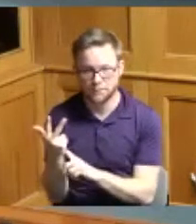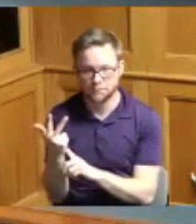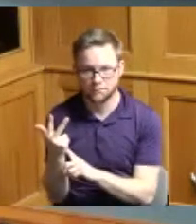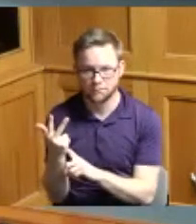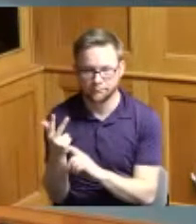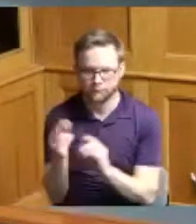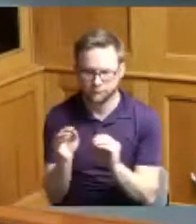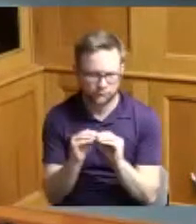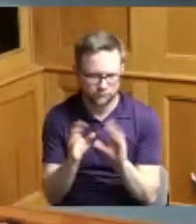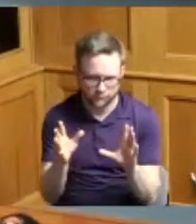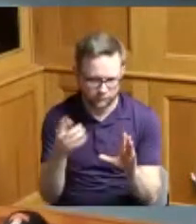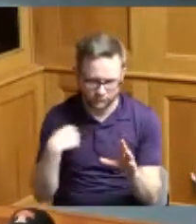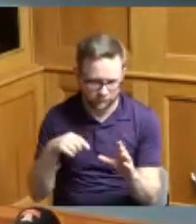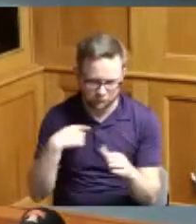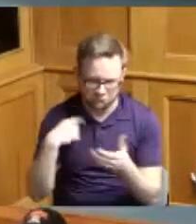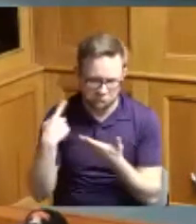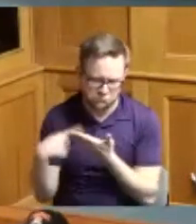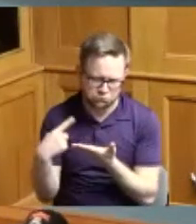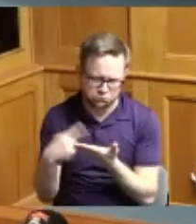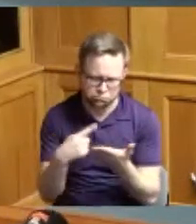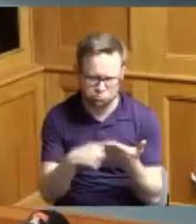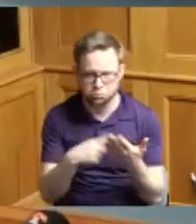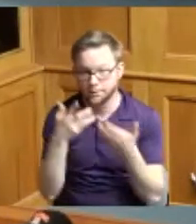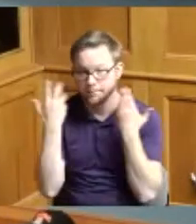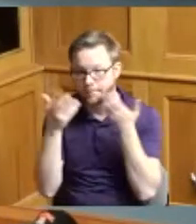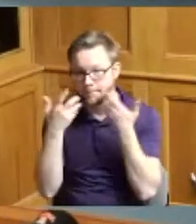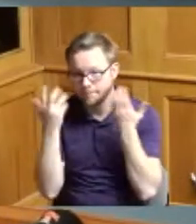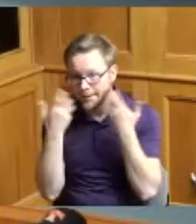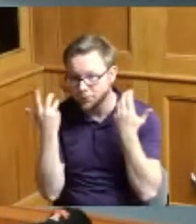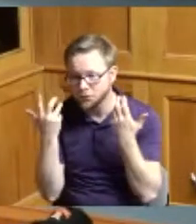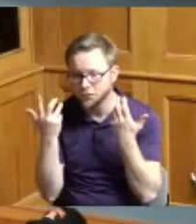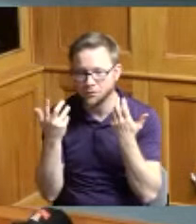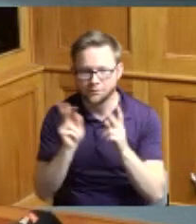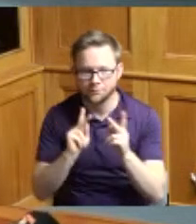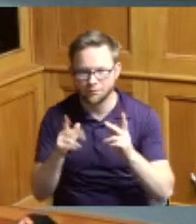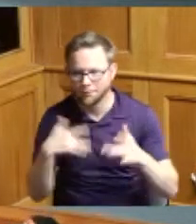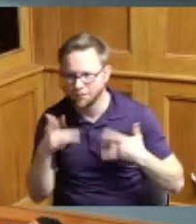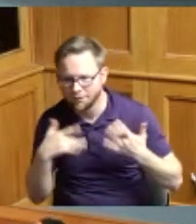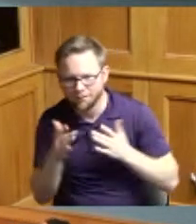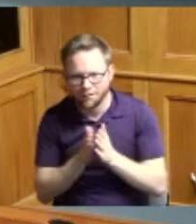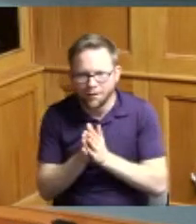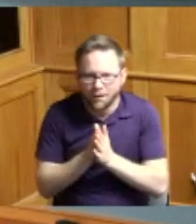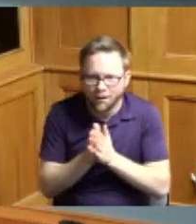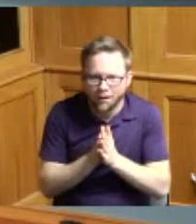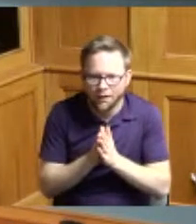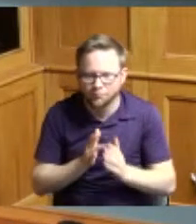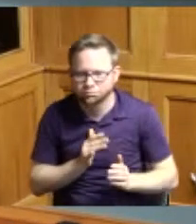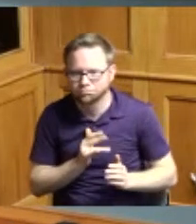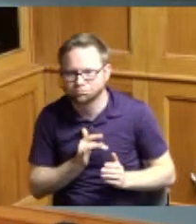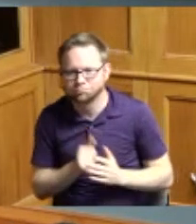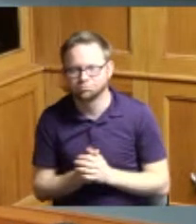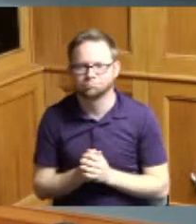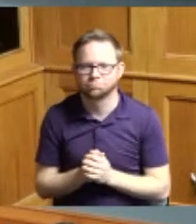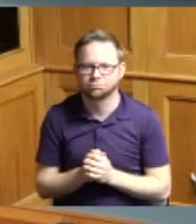we've talked about the Bengals and the excitement the enthusiasm we talked about the pep rally